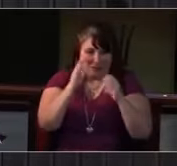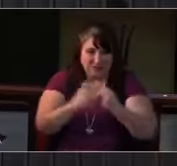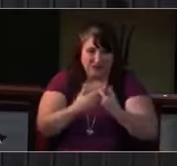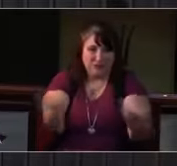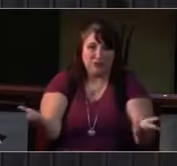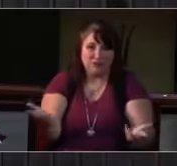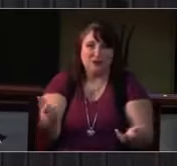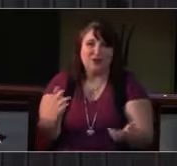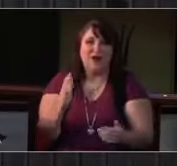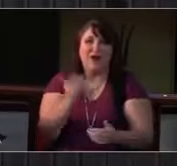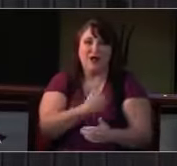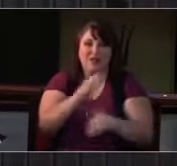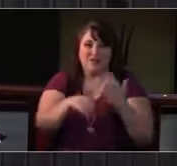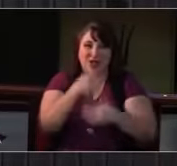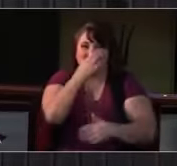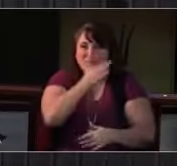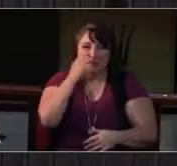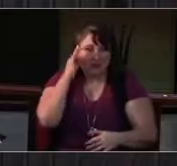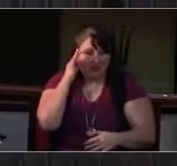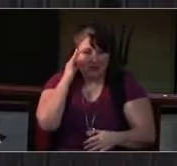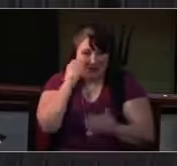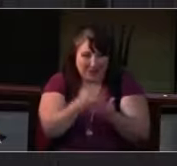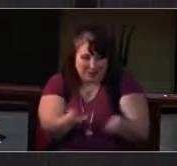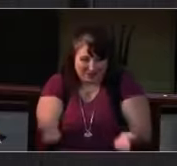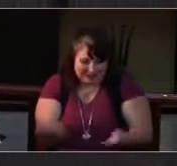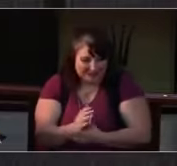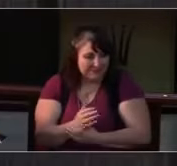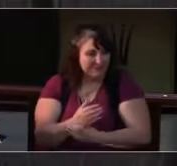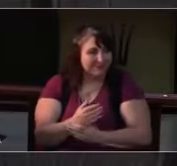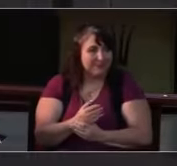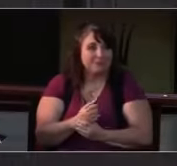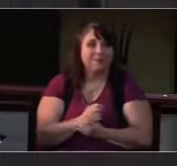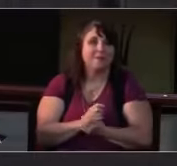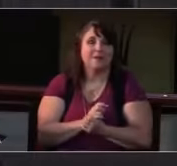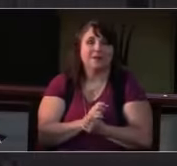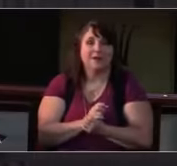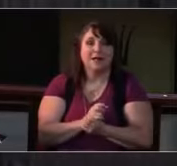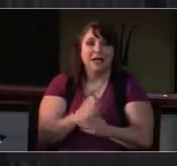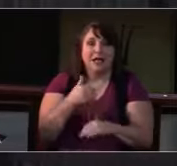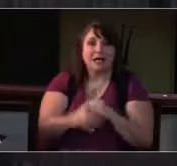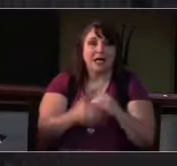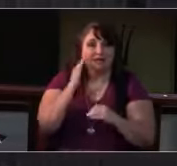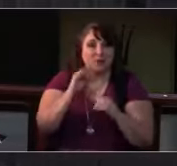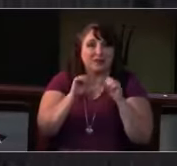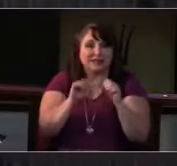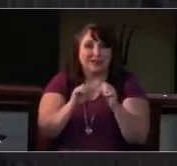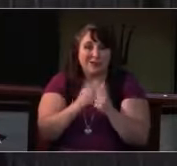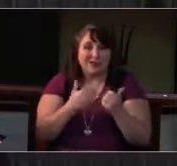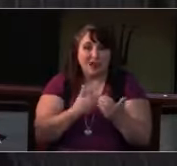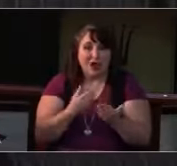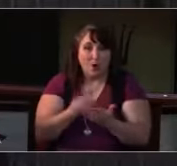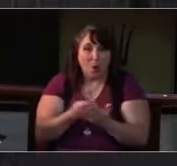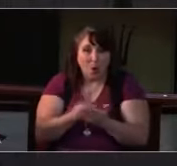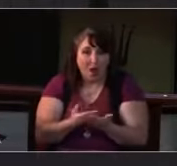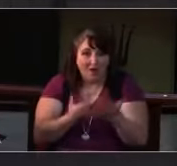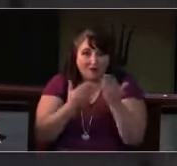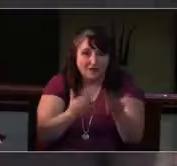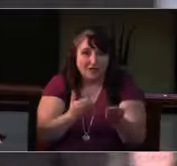you might have seen it in the e-mail - that if you would like to pick up some additional elements, pre-consecrated elements